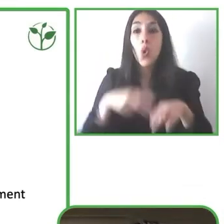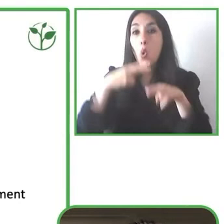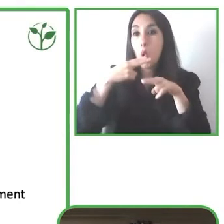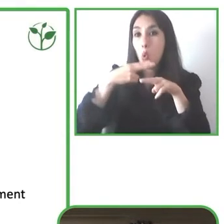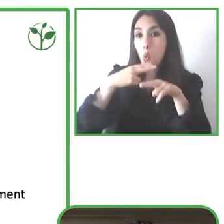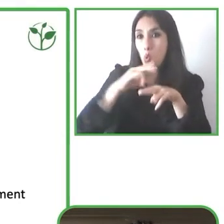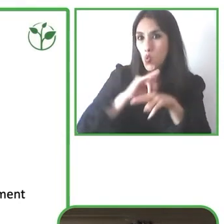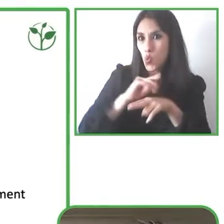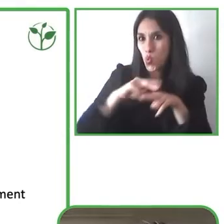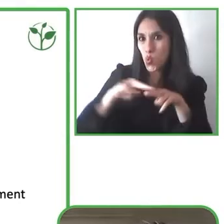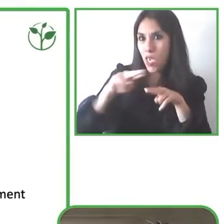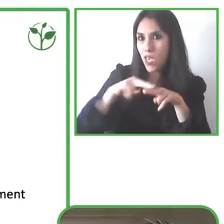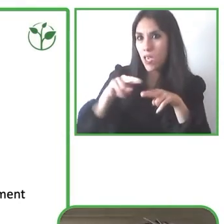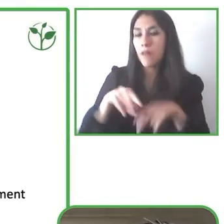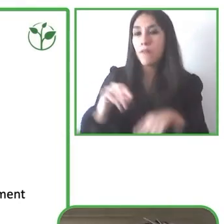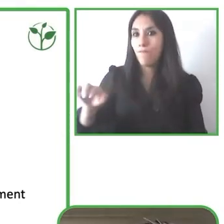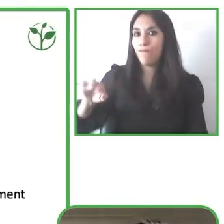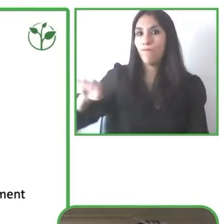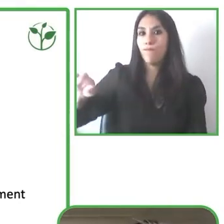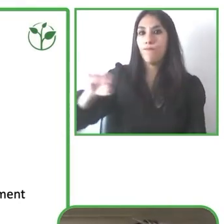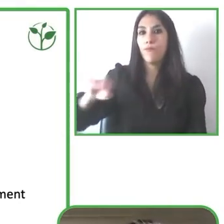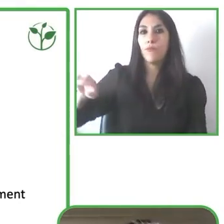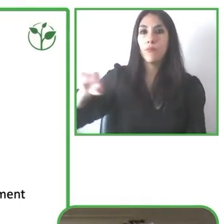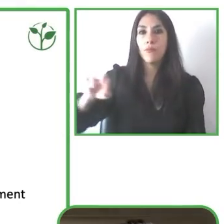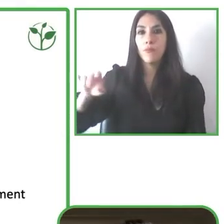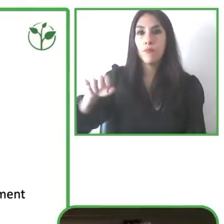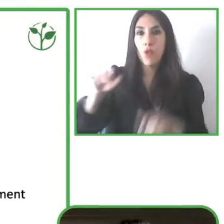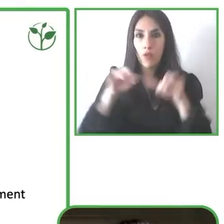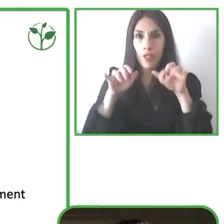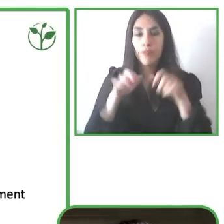so the smart home systems meaning that you can connect it to your